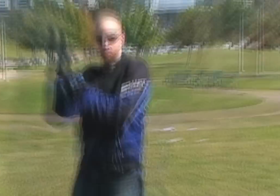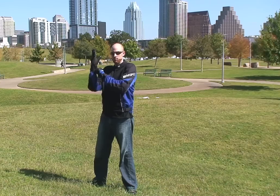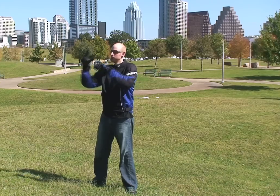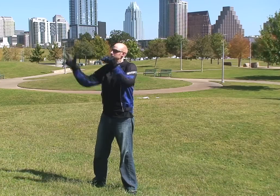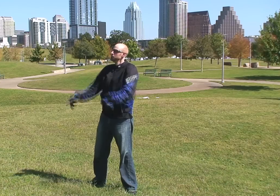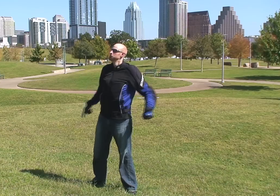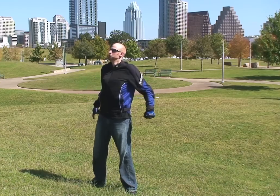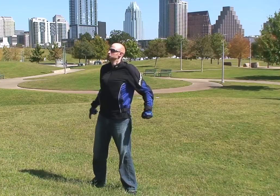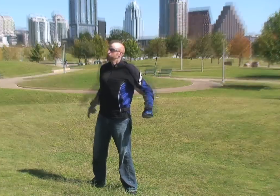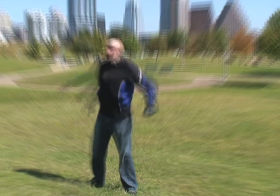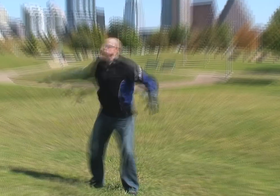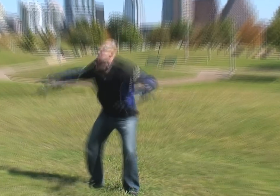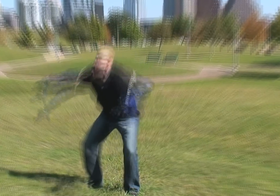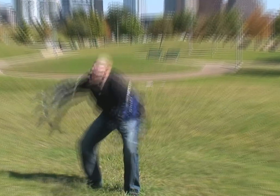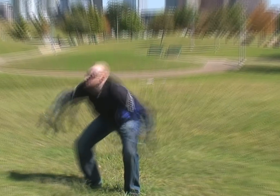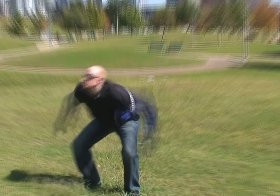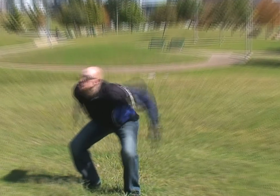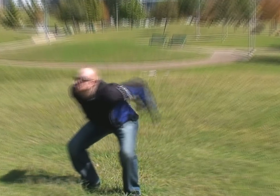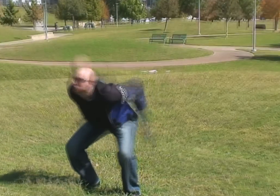[ ... in my imagination. There's no actual audio, remember? ]